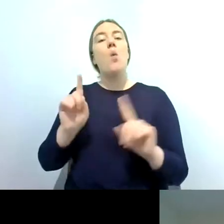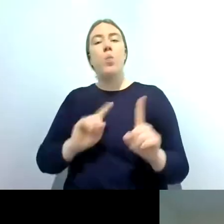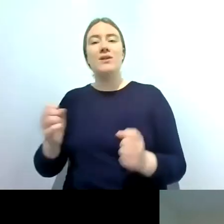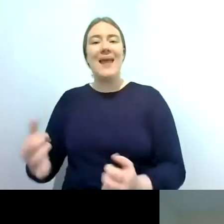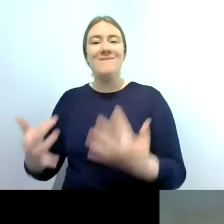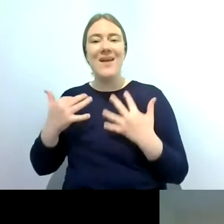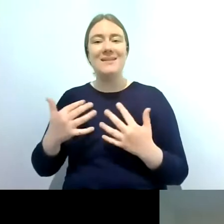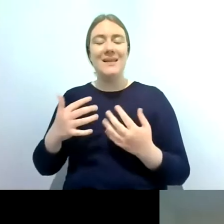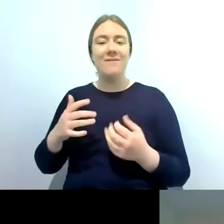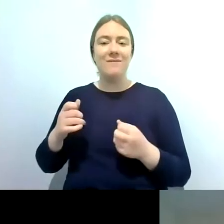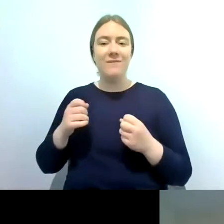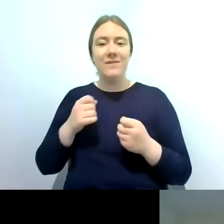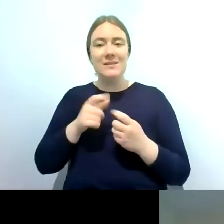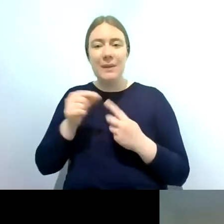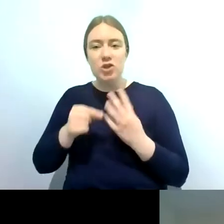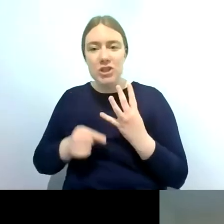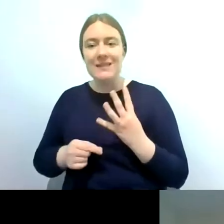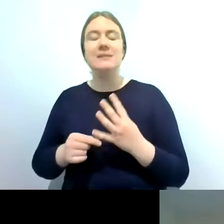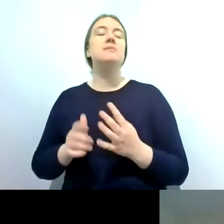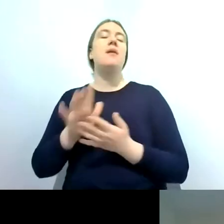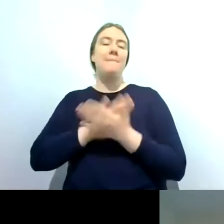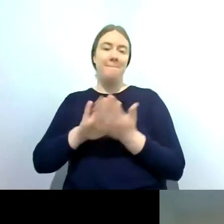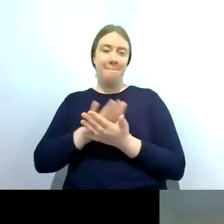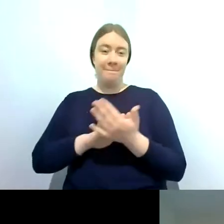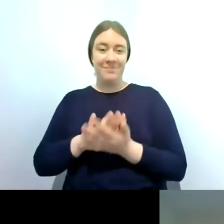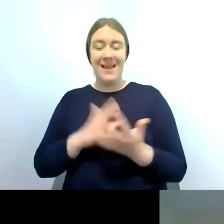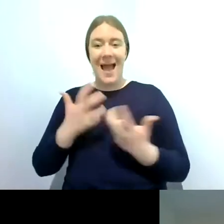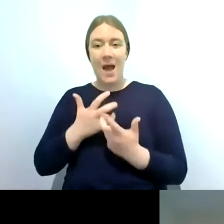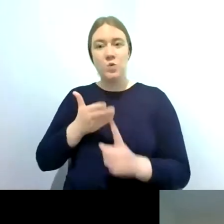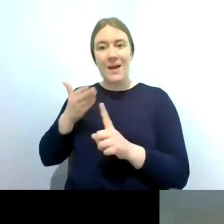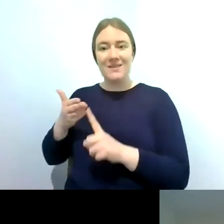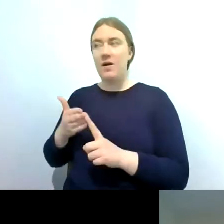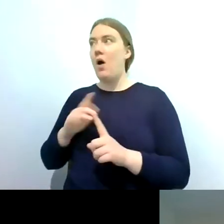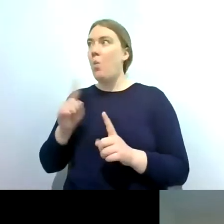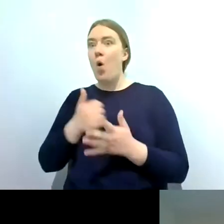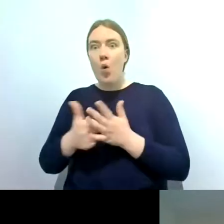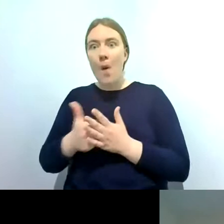sheets so that you know how to identify the common invasives that we see and where you can